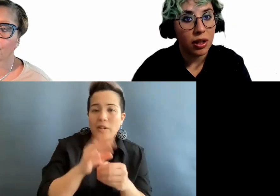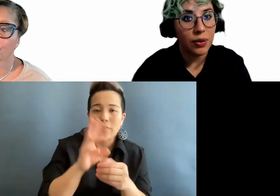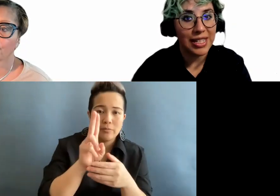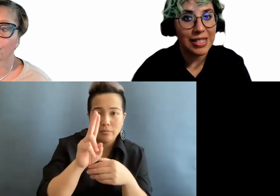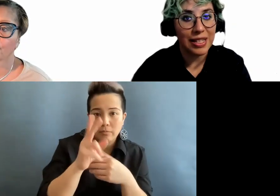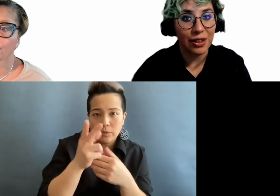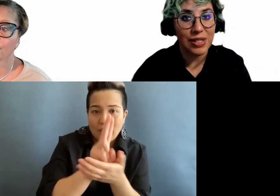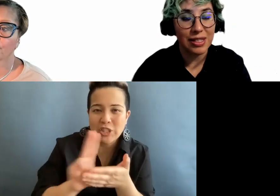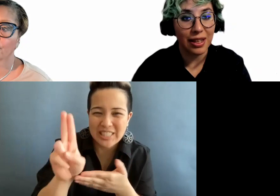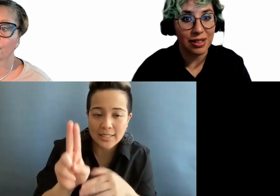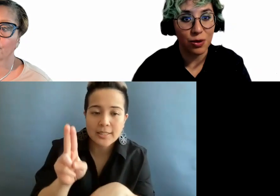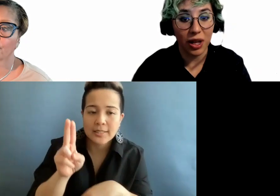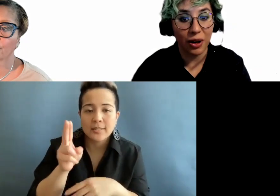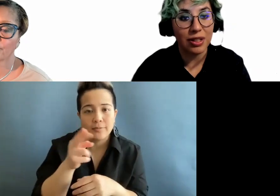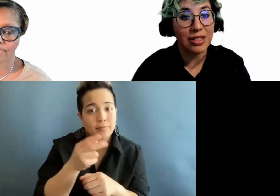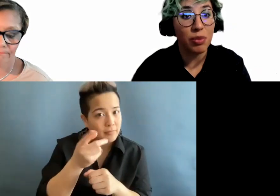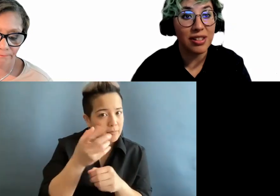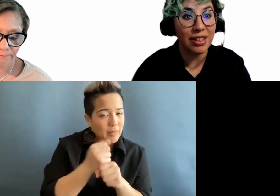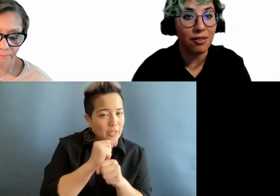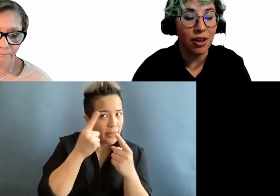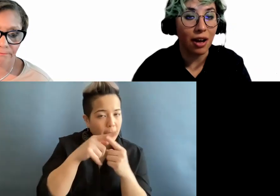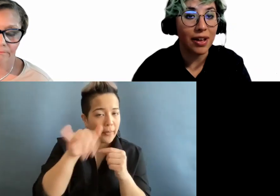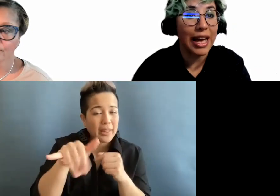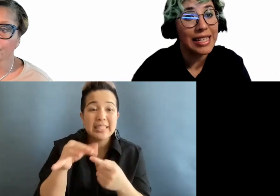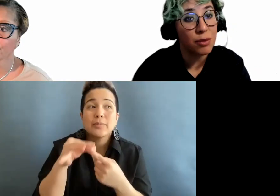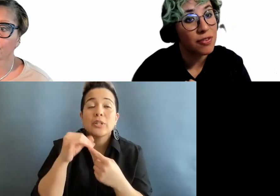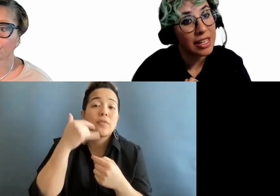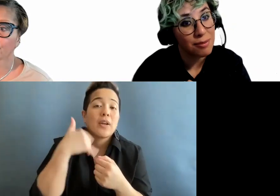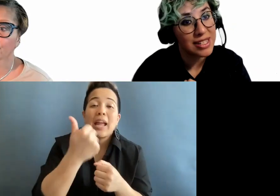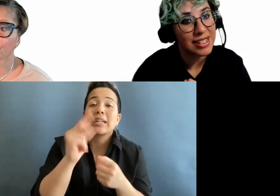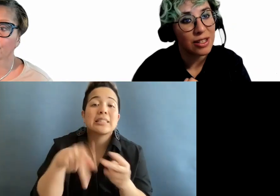You need to take those things into account, especially if you have any type of images,